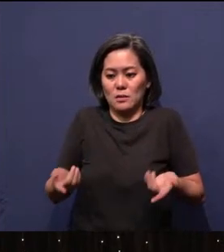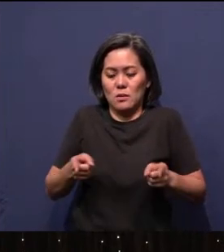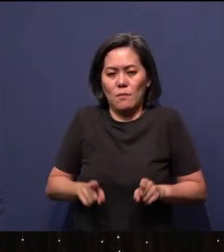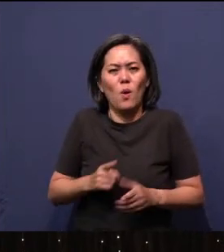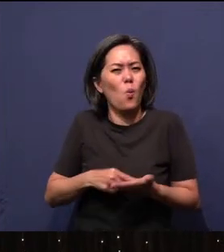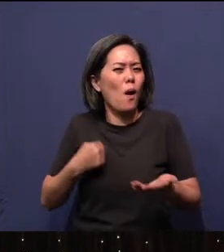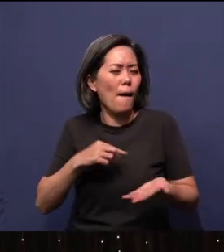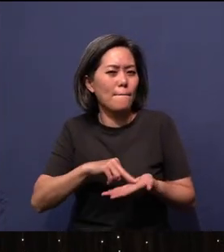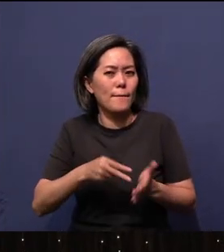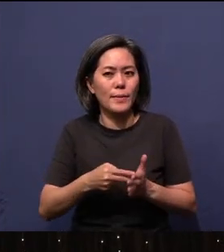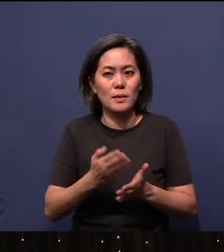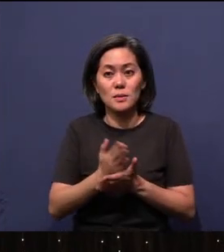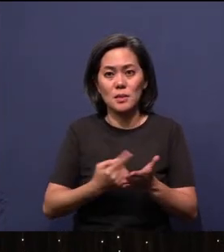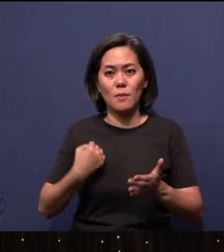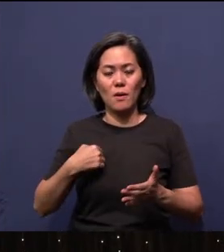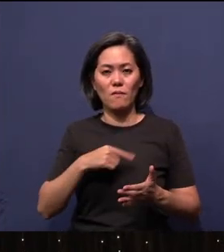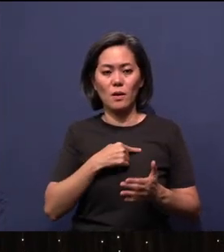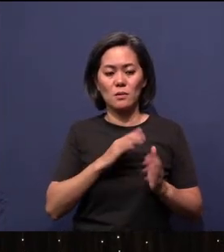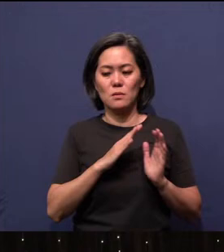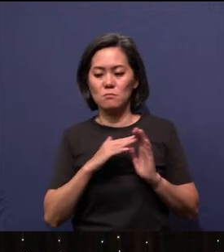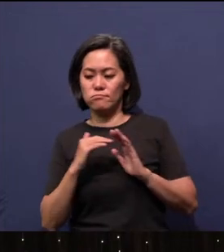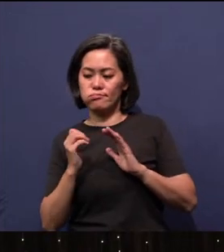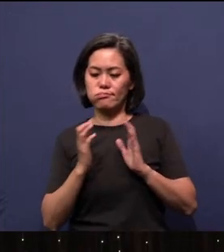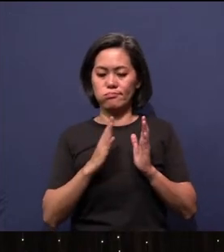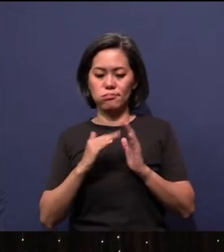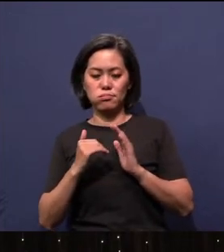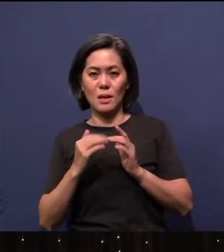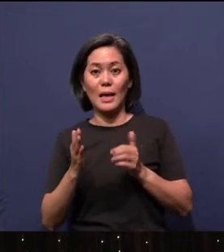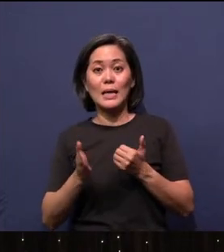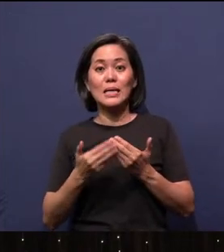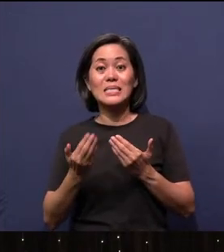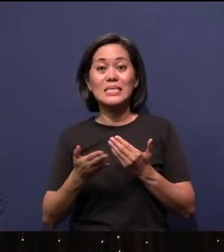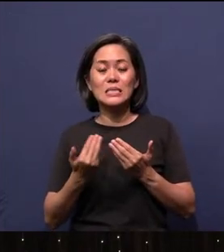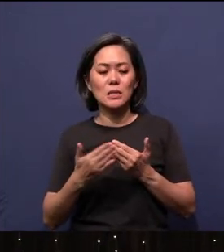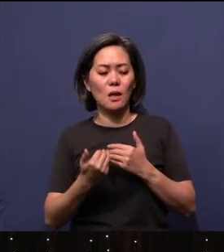Some of us are swayed and persuaded by clever arguments.